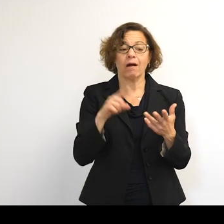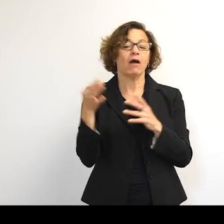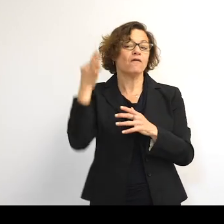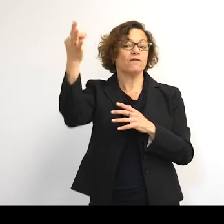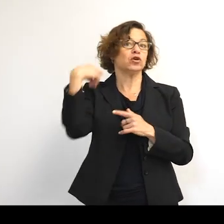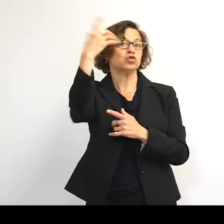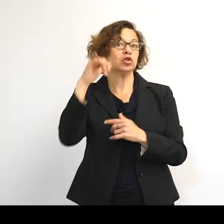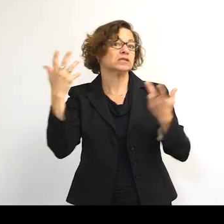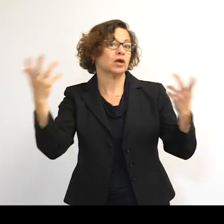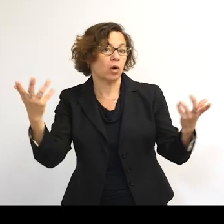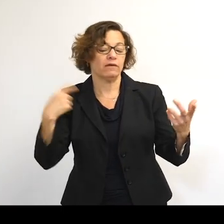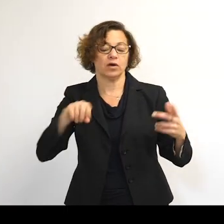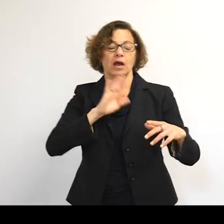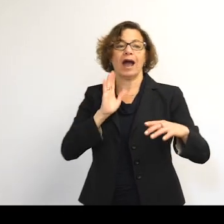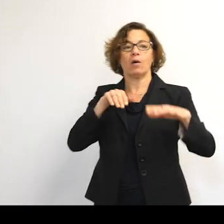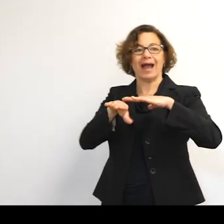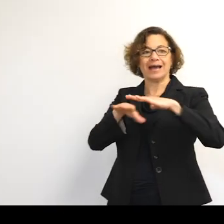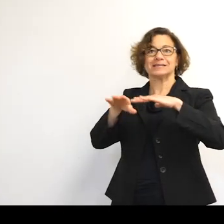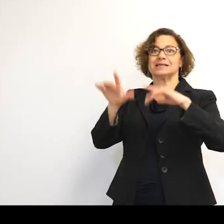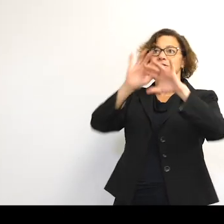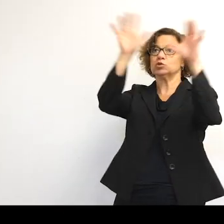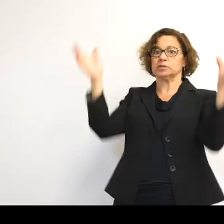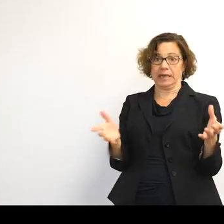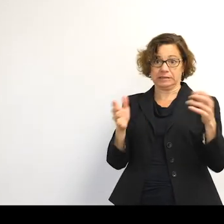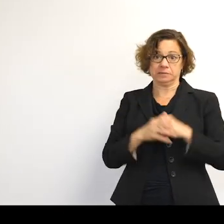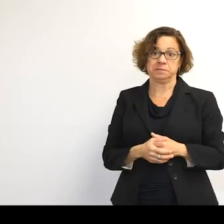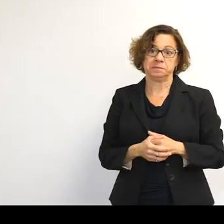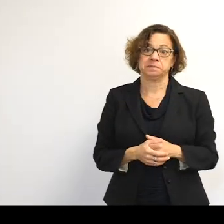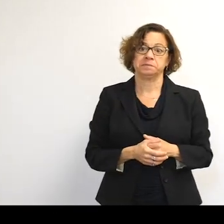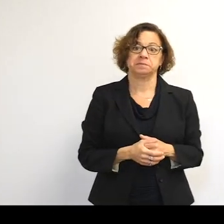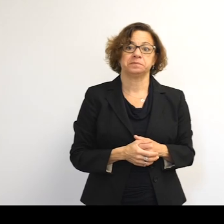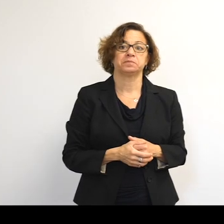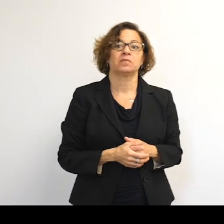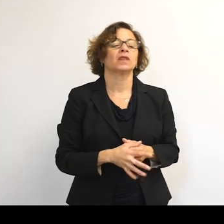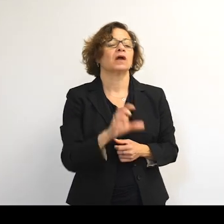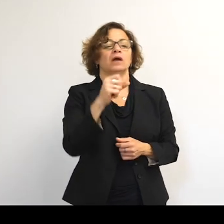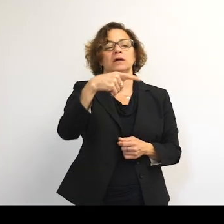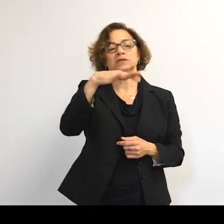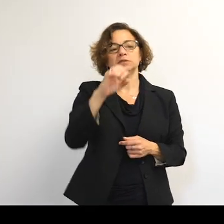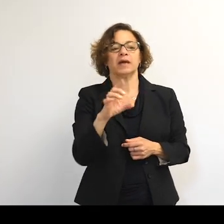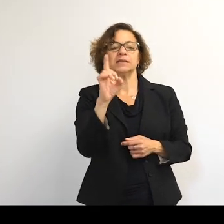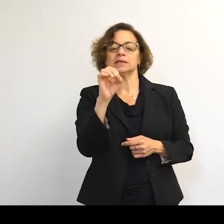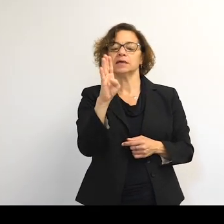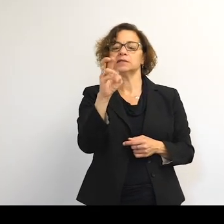hold for our access to space. So we'll talk about what space debris is.